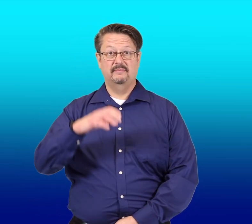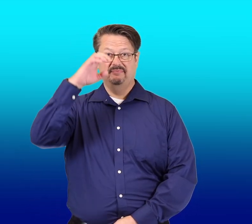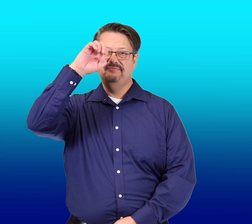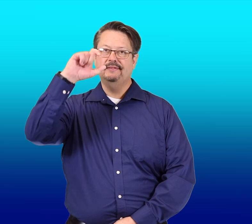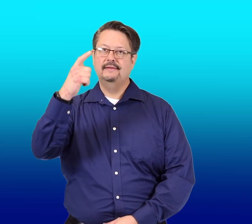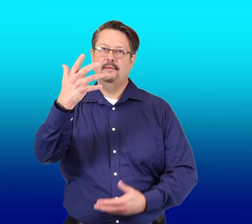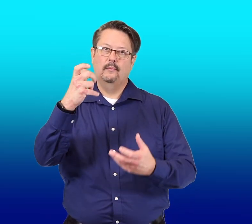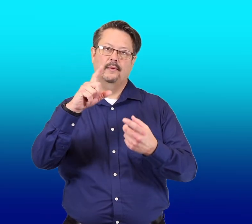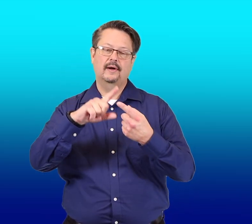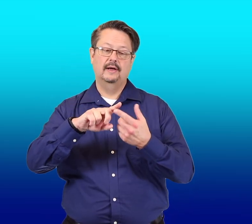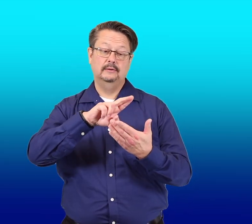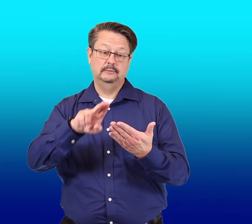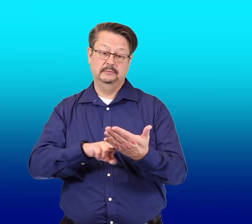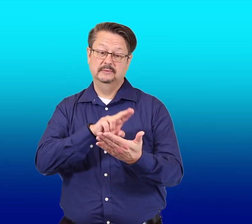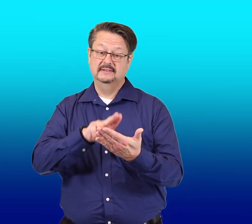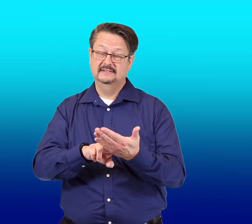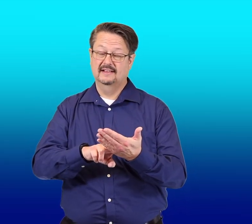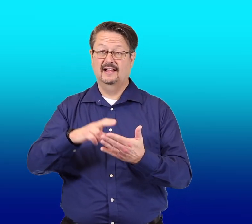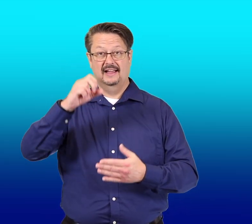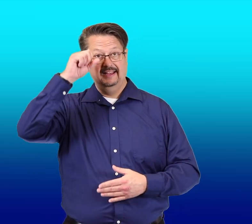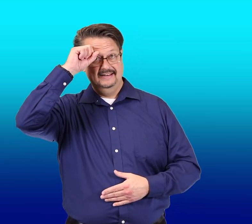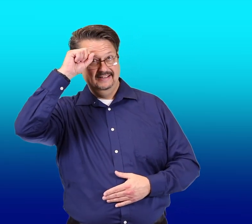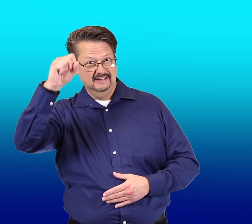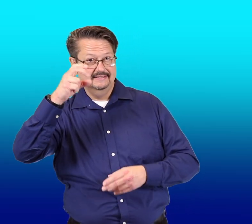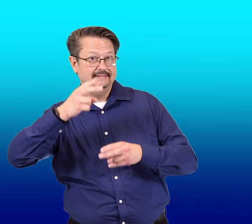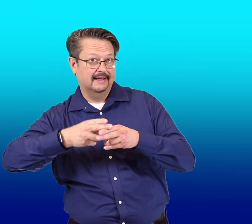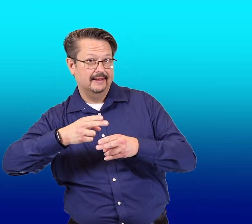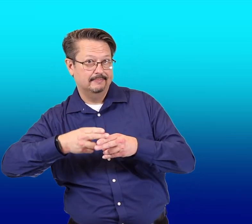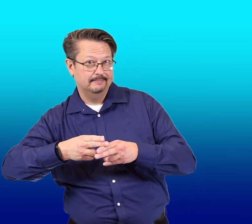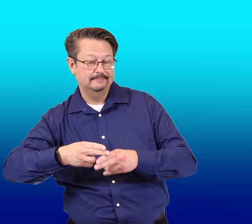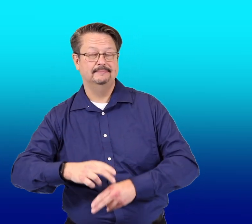he'll want to sign his name